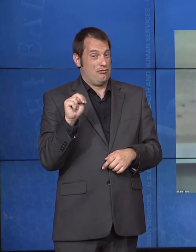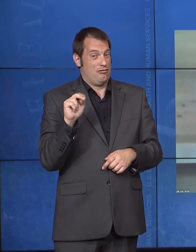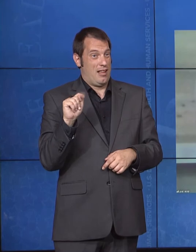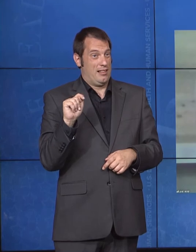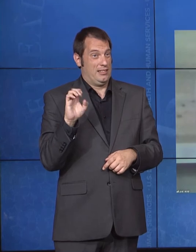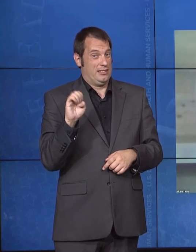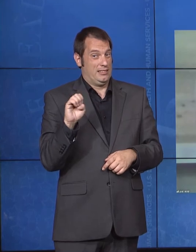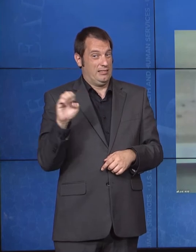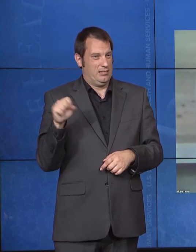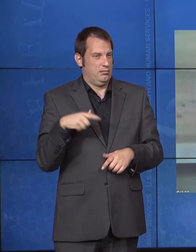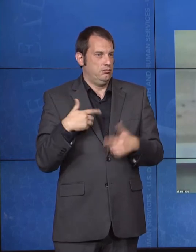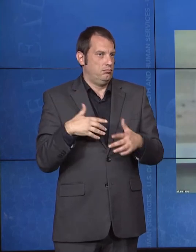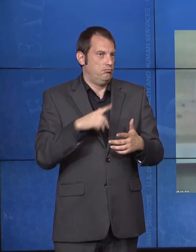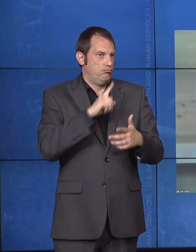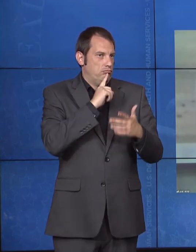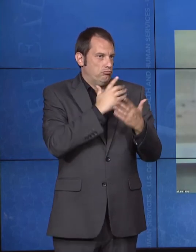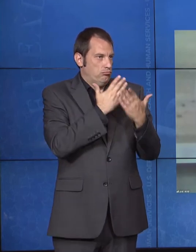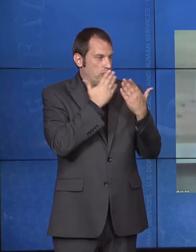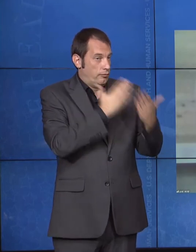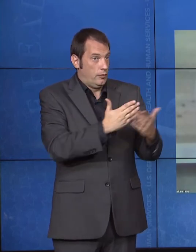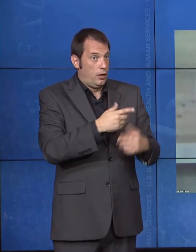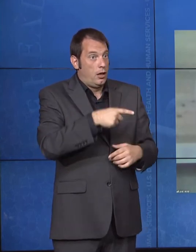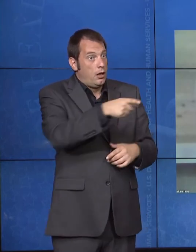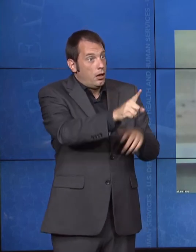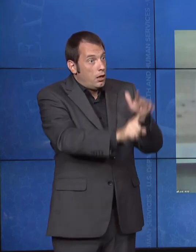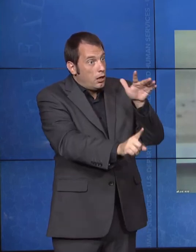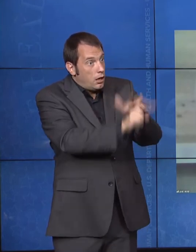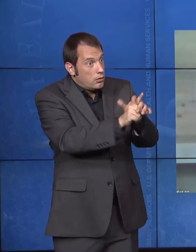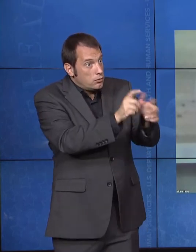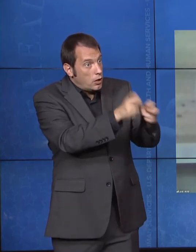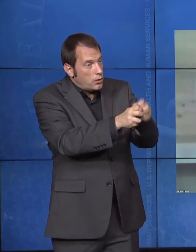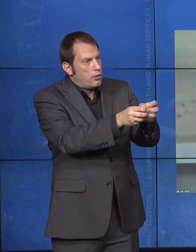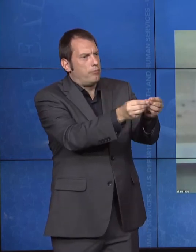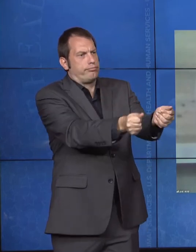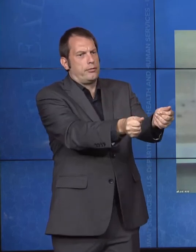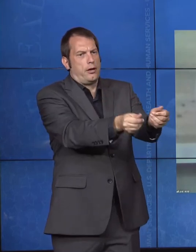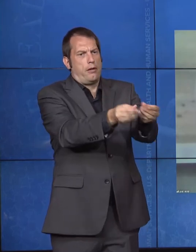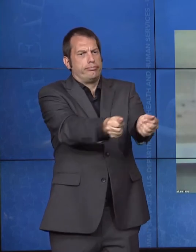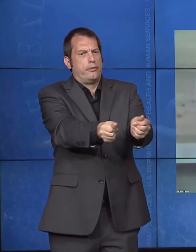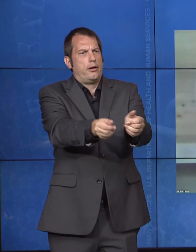quickly, so we can get them resolved. And so, I want to thank everyone who's listening